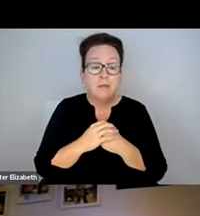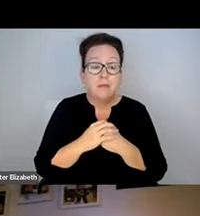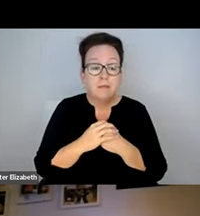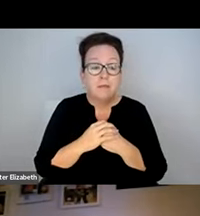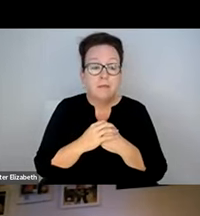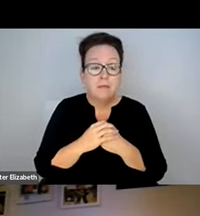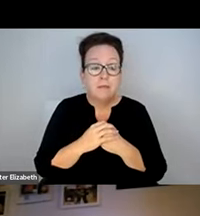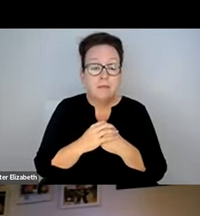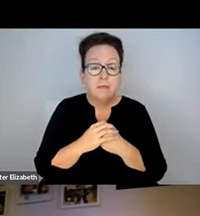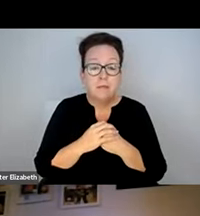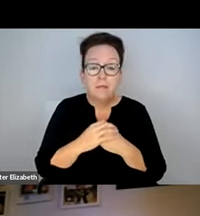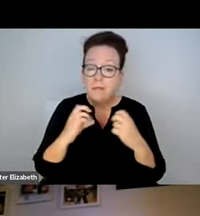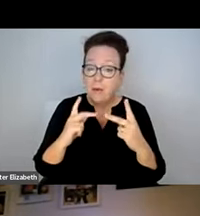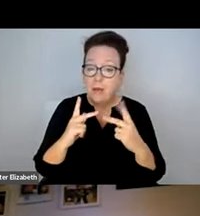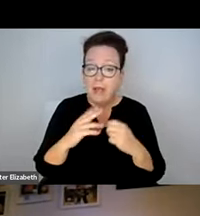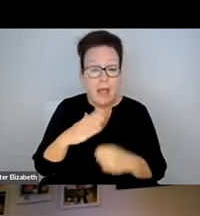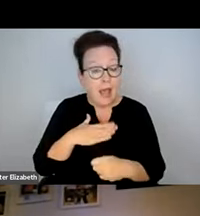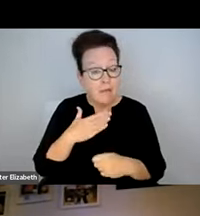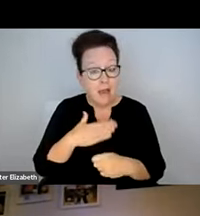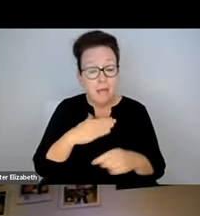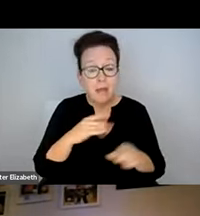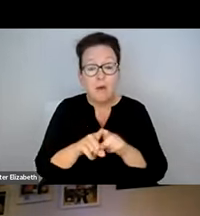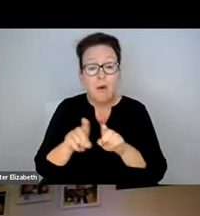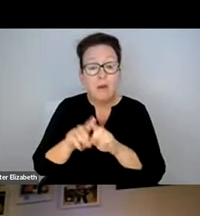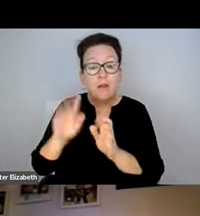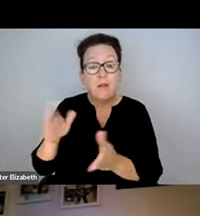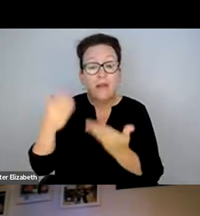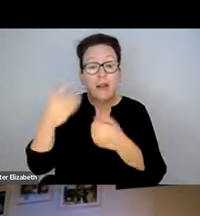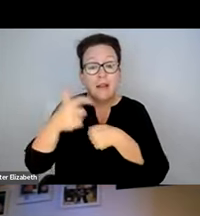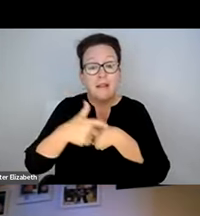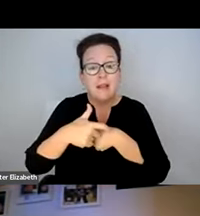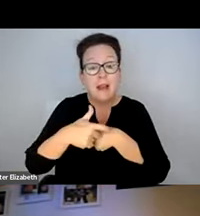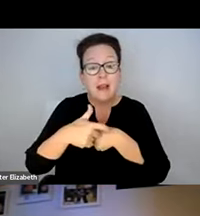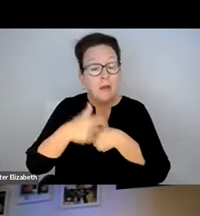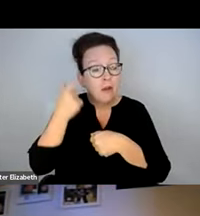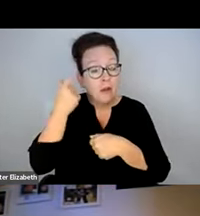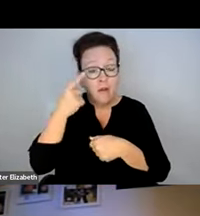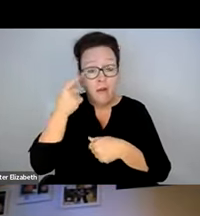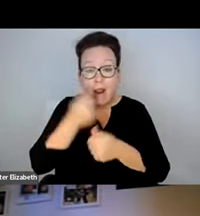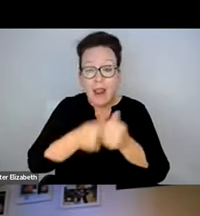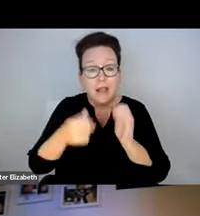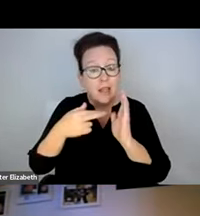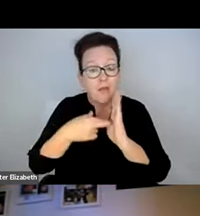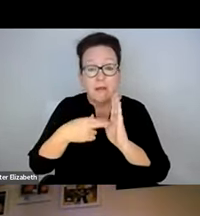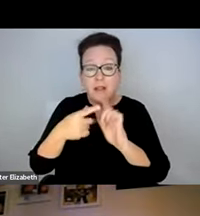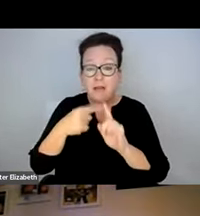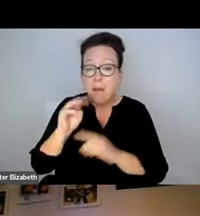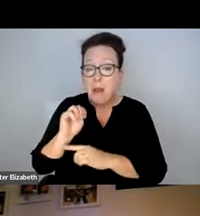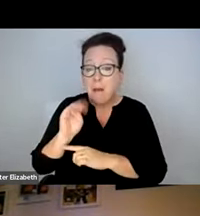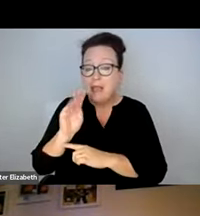QUESTIONS? I'M HAPPY TO ALSO PROVIDE